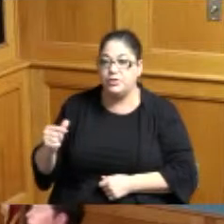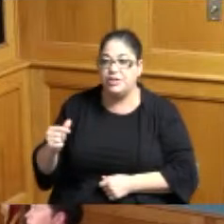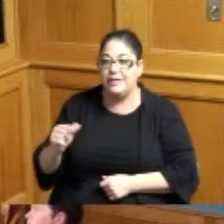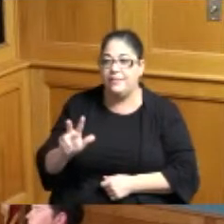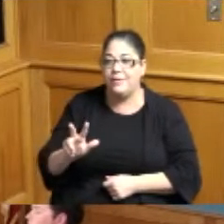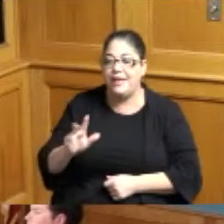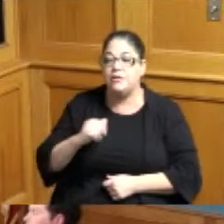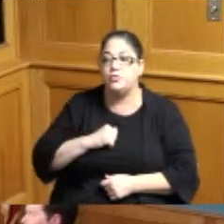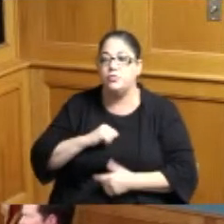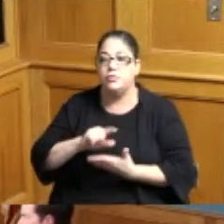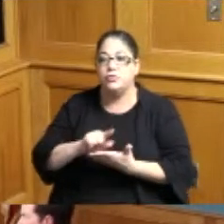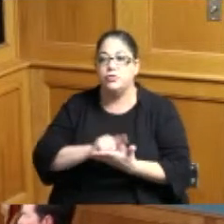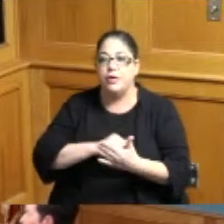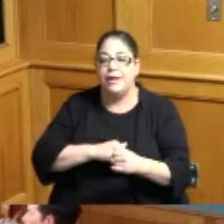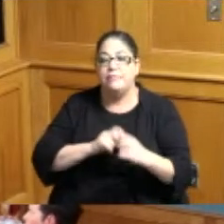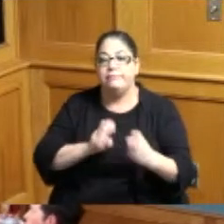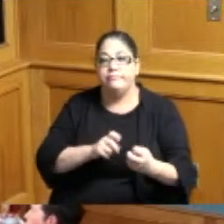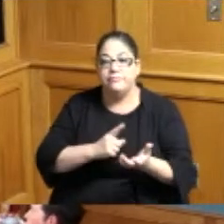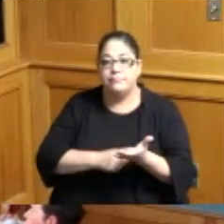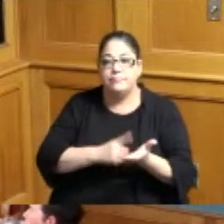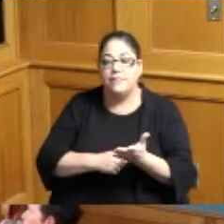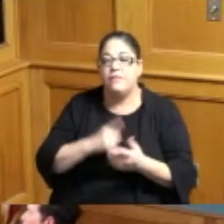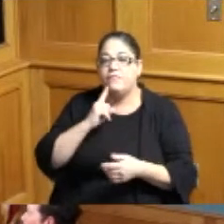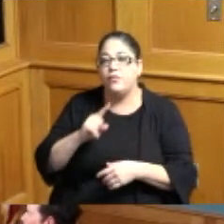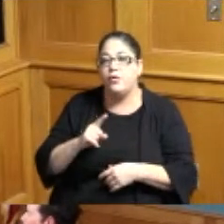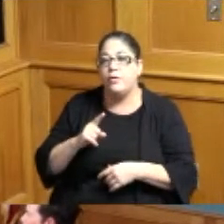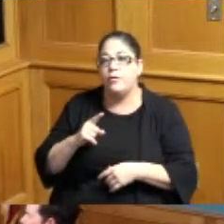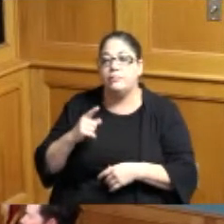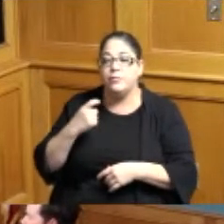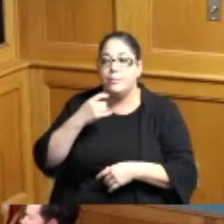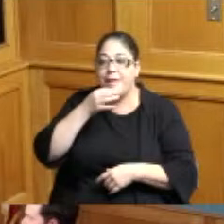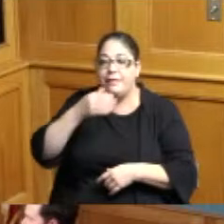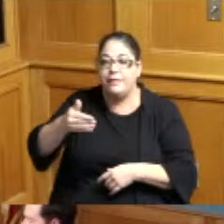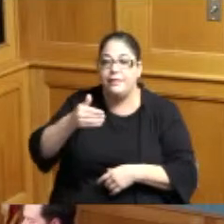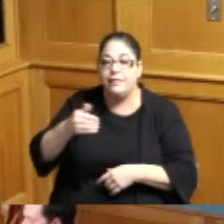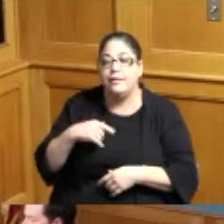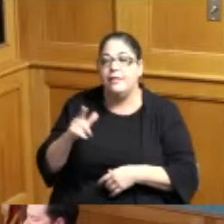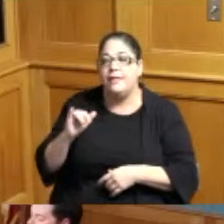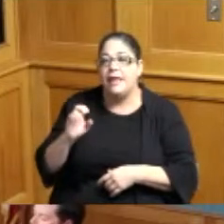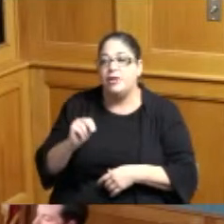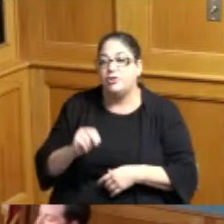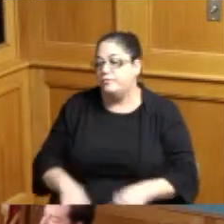an attorney concerning the subject of pending litigation second Commissioner